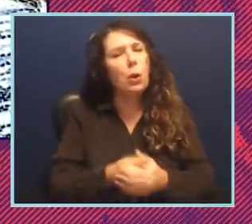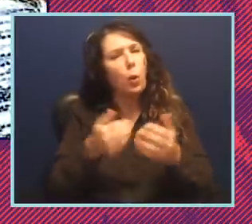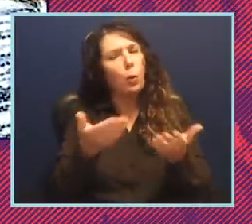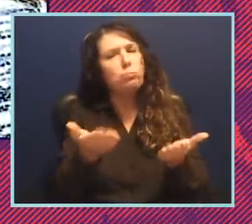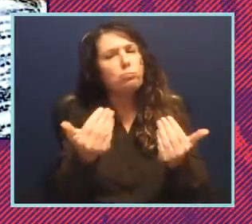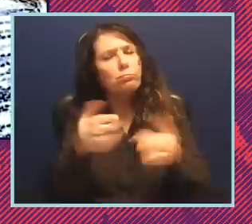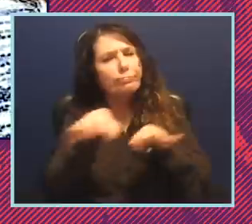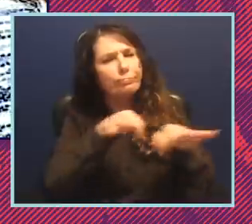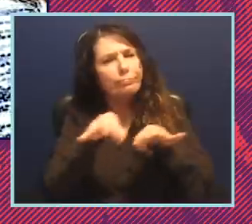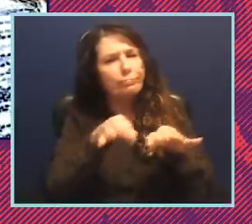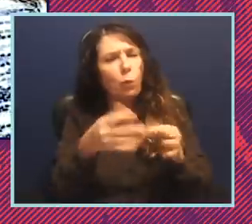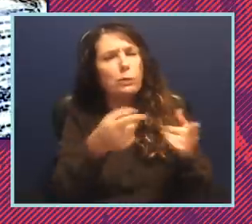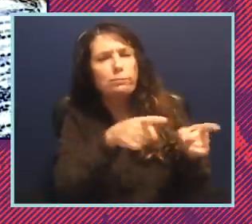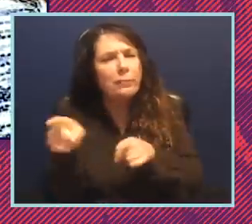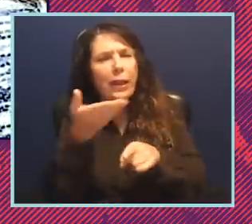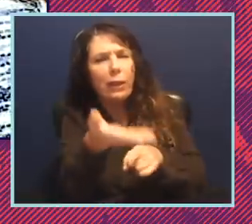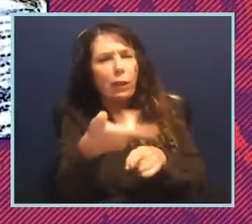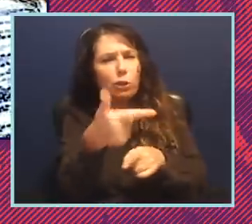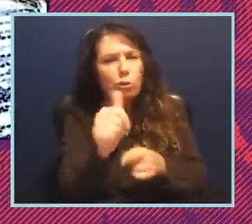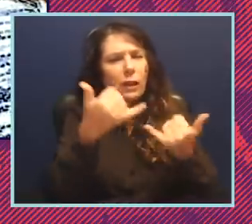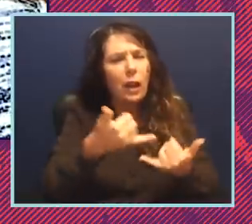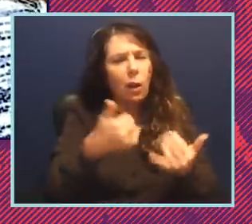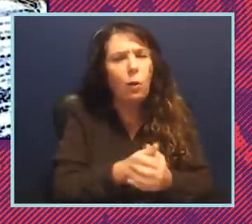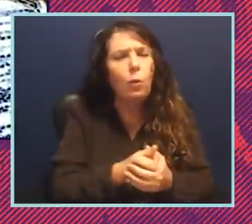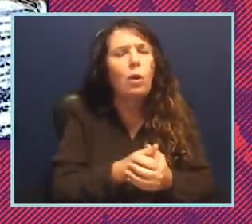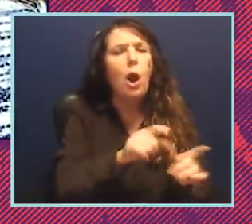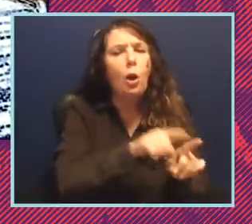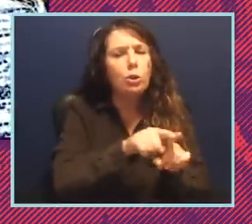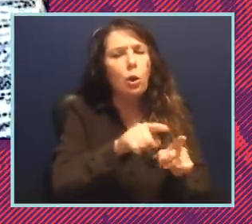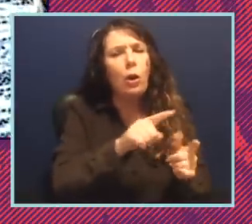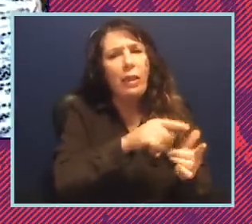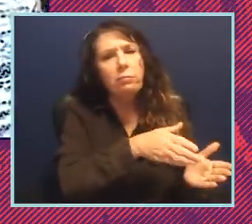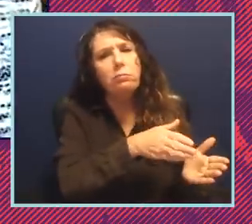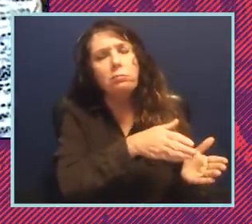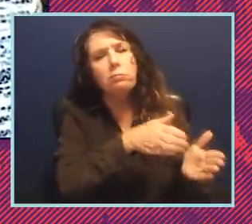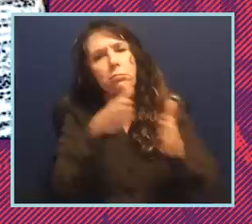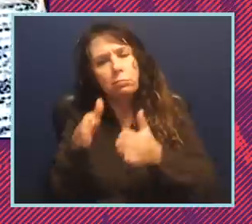you see is the landscape in Georgia. And then I want to pivot to you, Sophia, talking a little